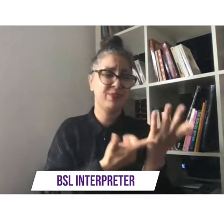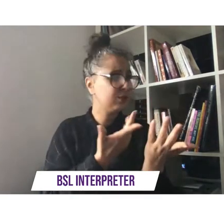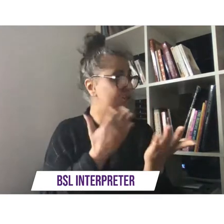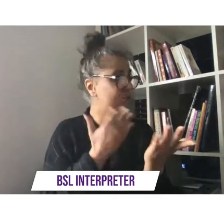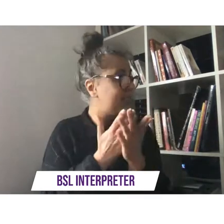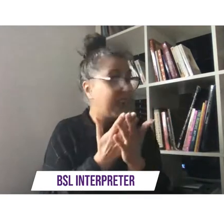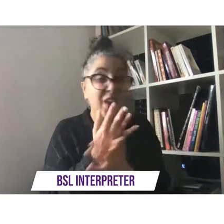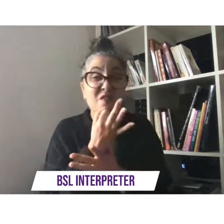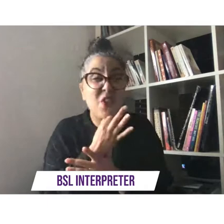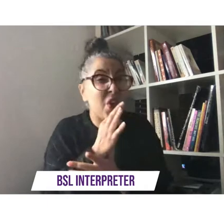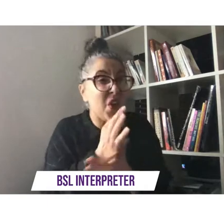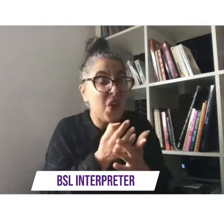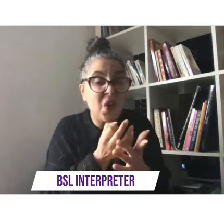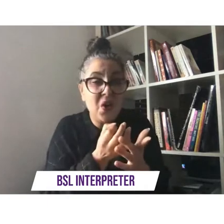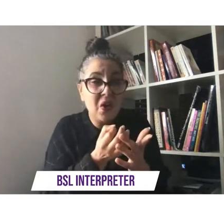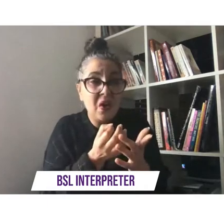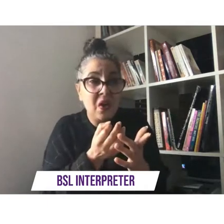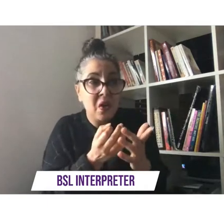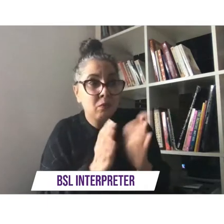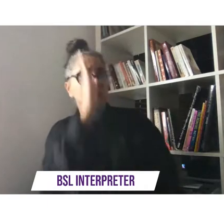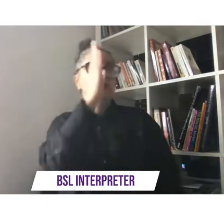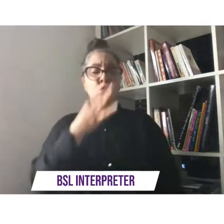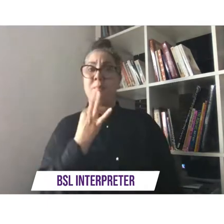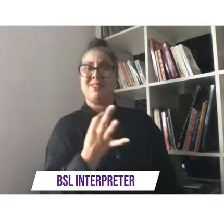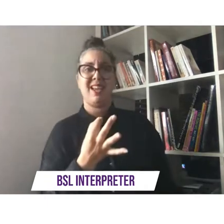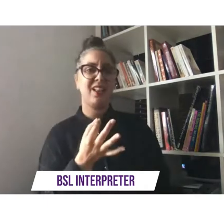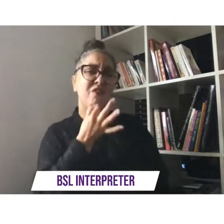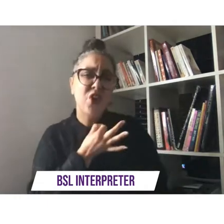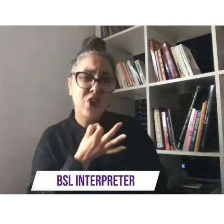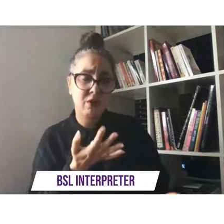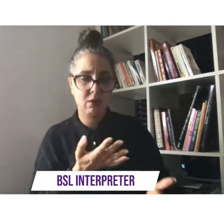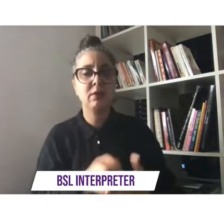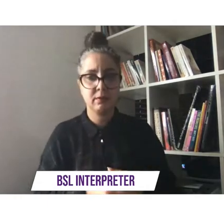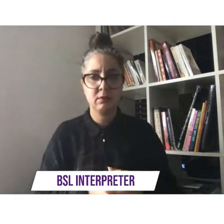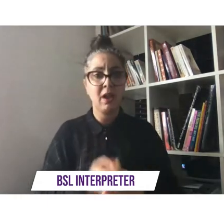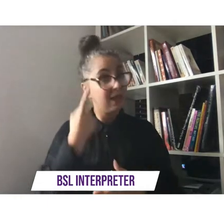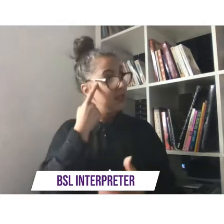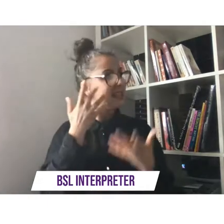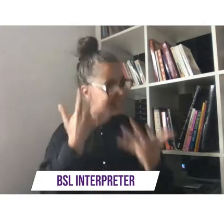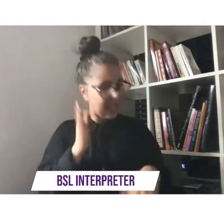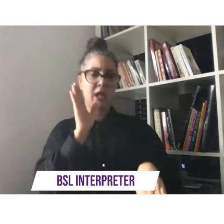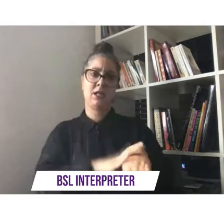the creative industries and i think it's time that you know we make a difference so this is um